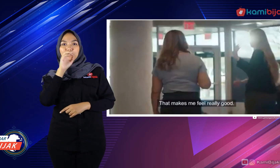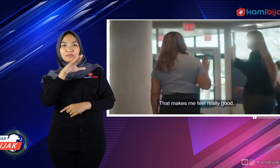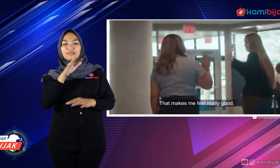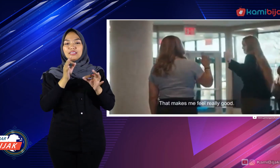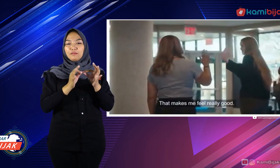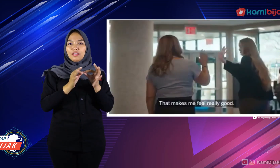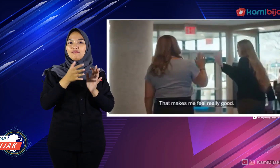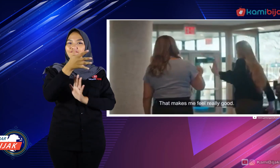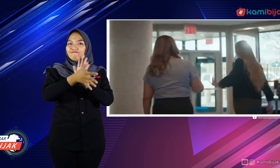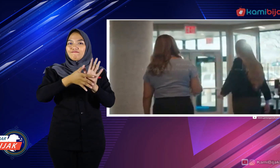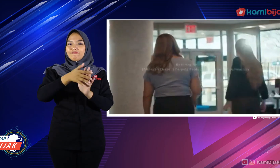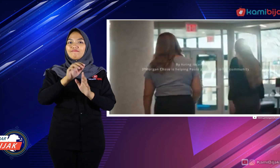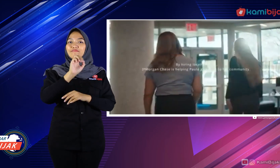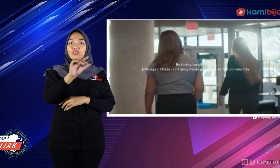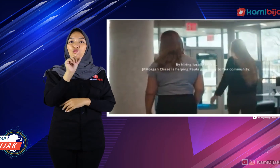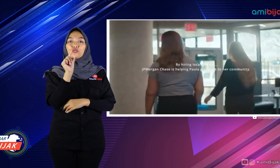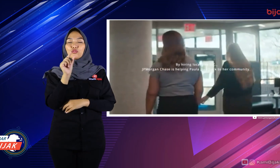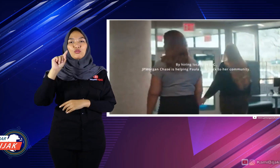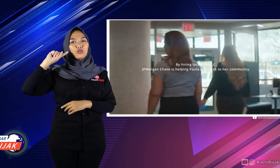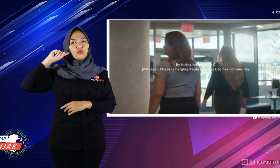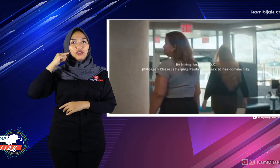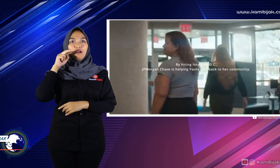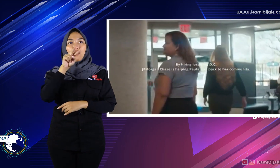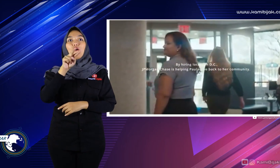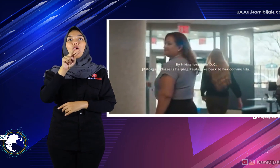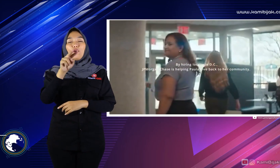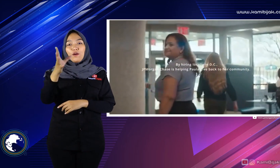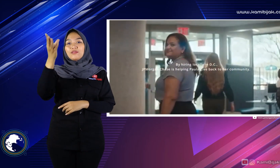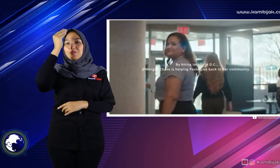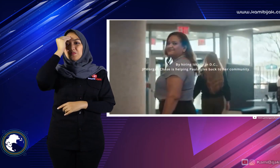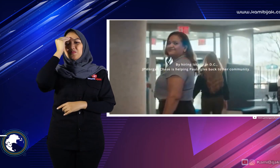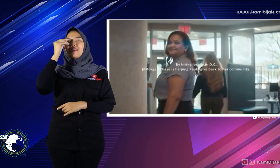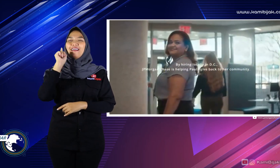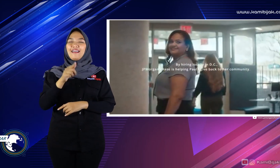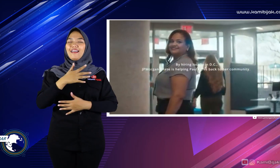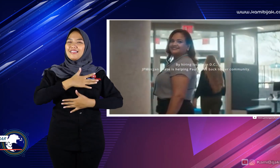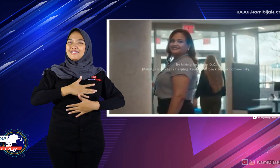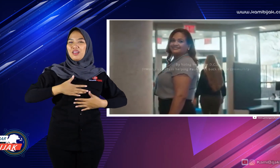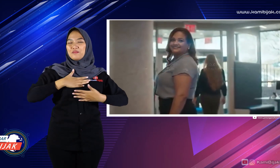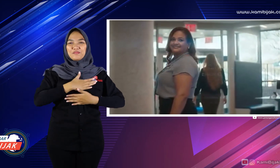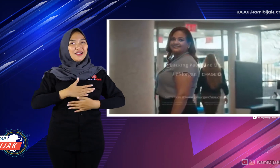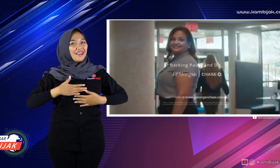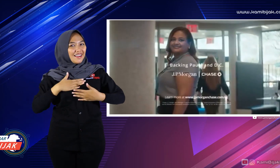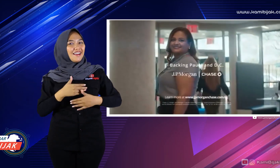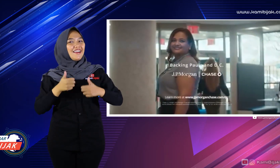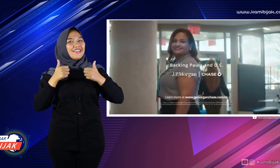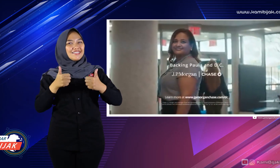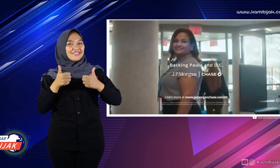and JBI will deliver it again to the Deaf friend. Very comfortable!